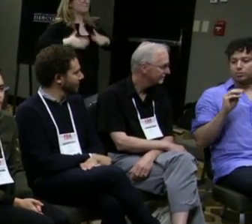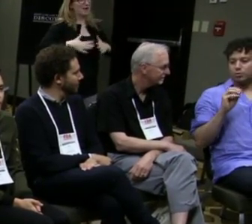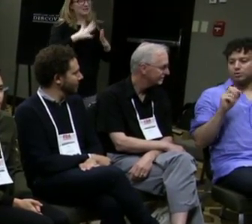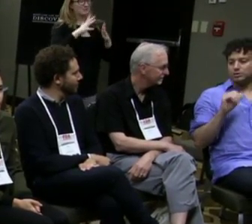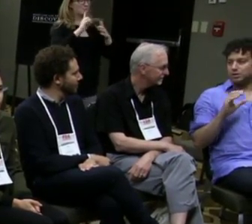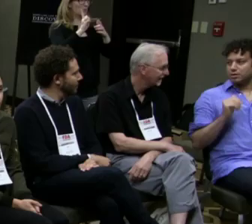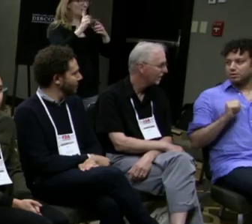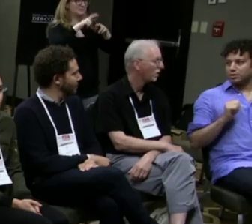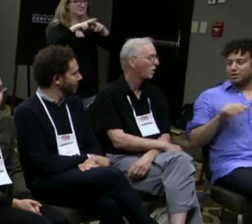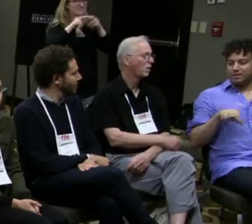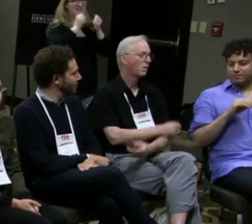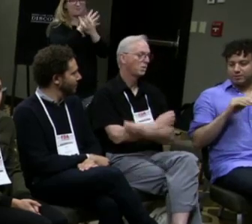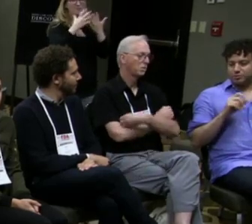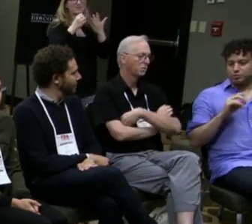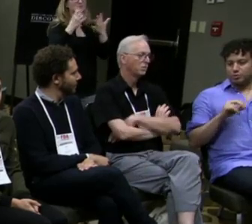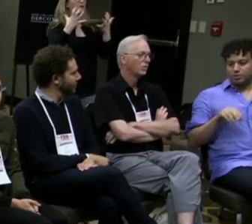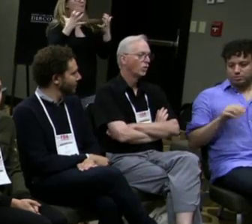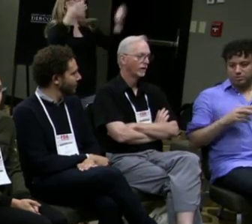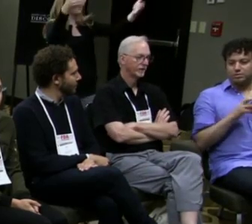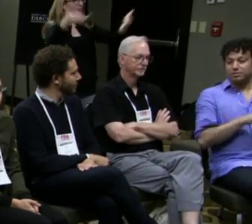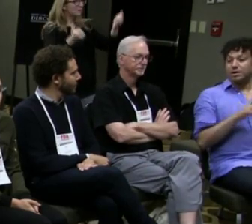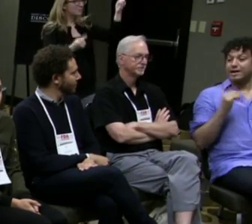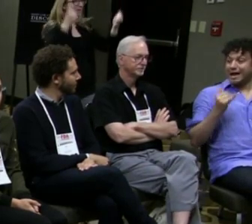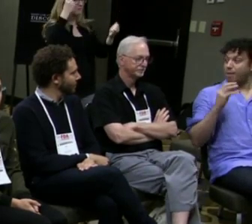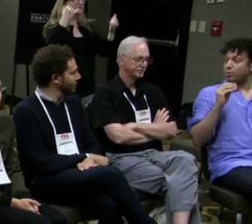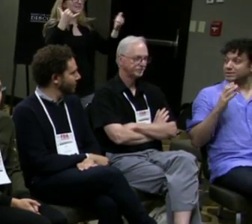but I want to welcome everyone to our panel today